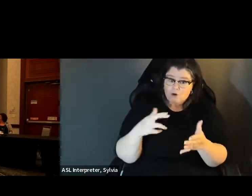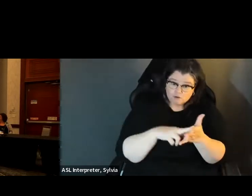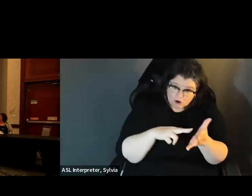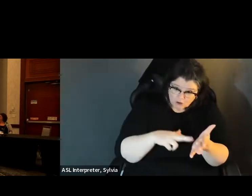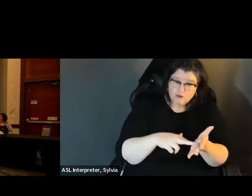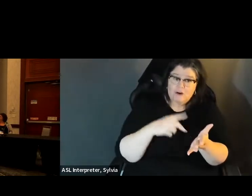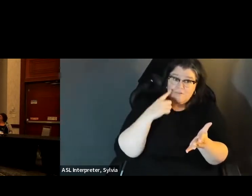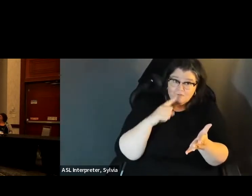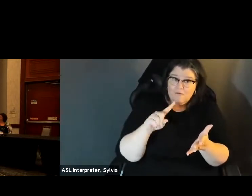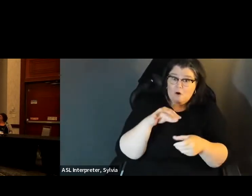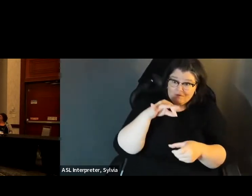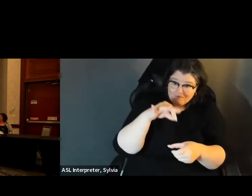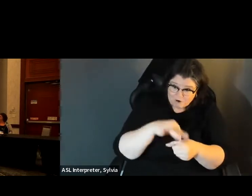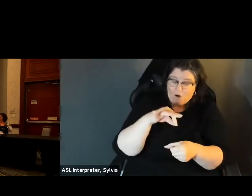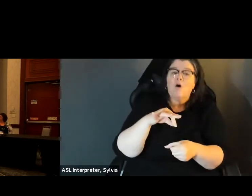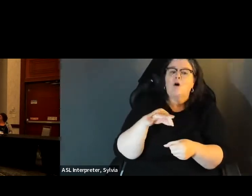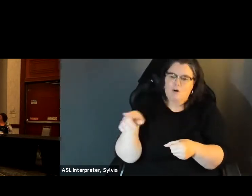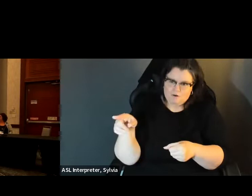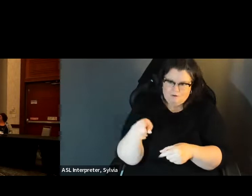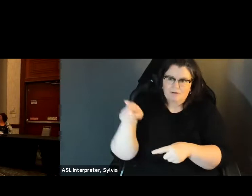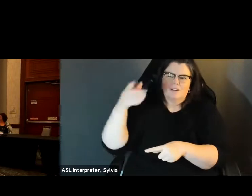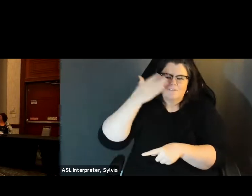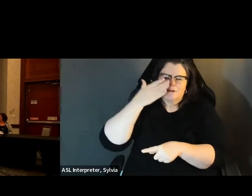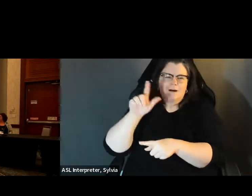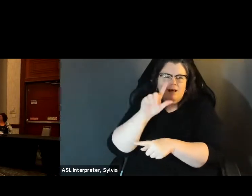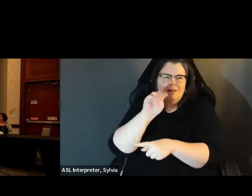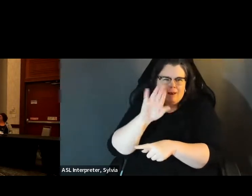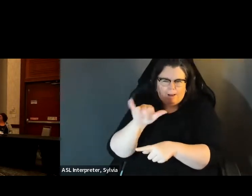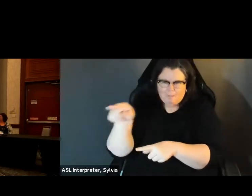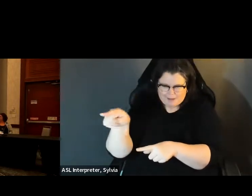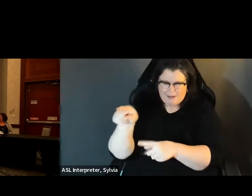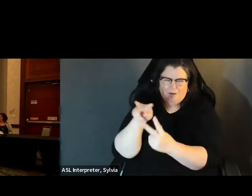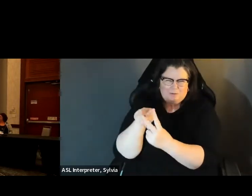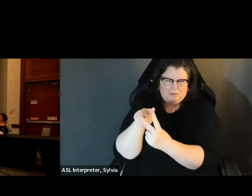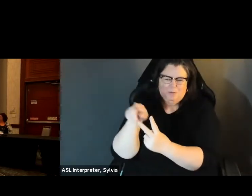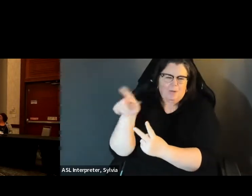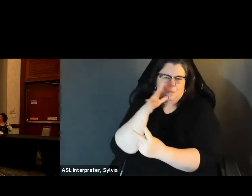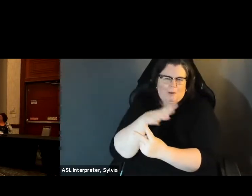would to like register to vote during the break or after